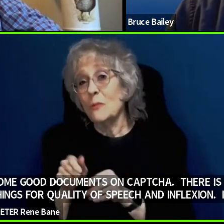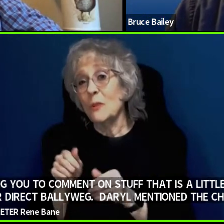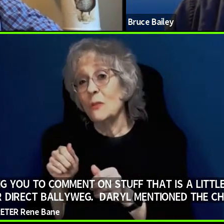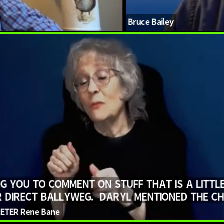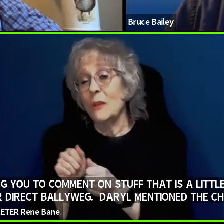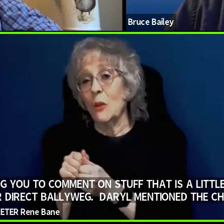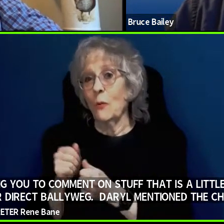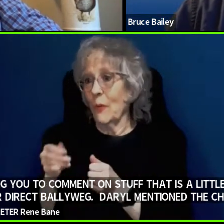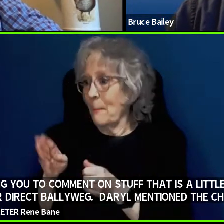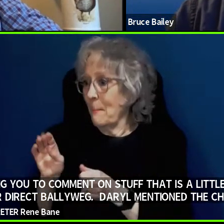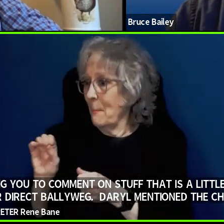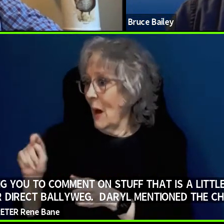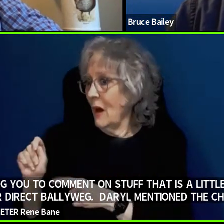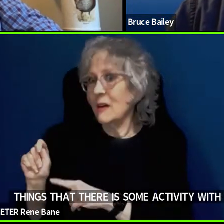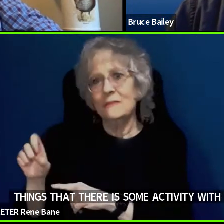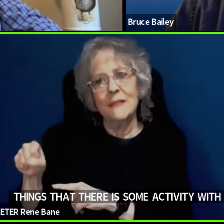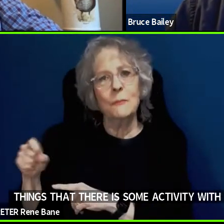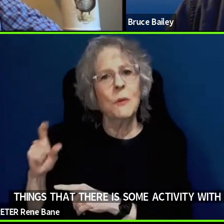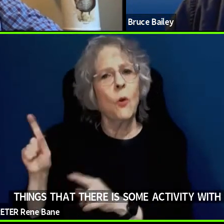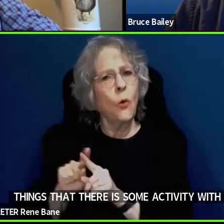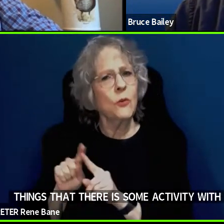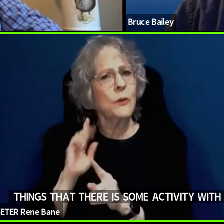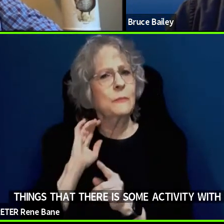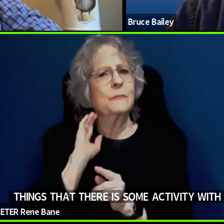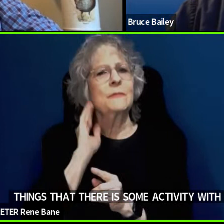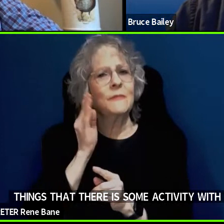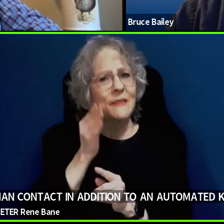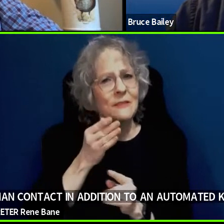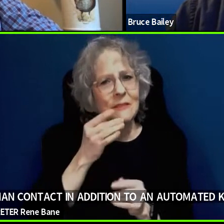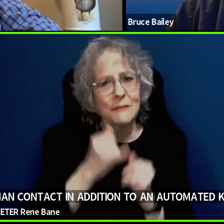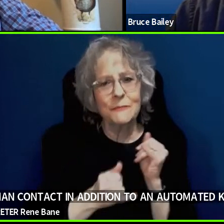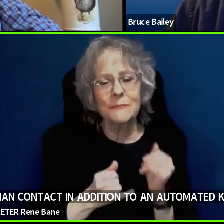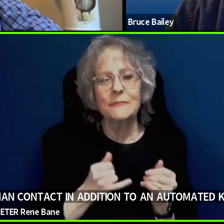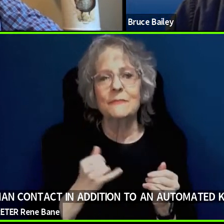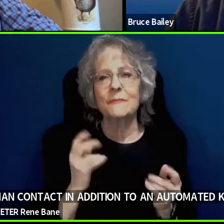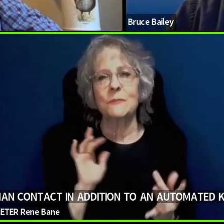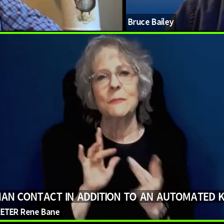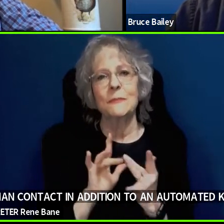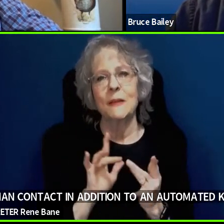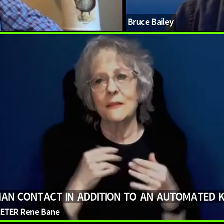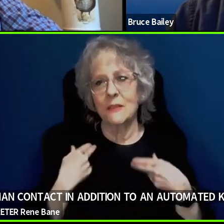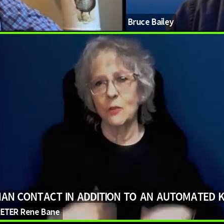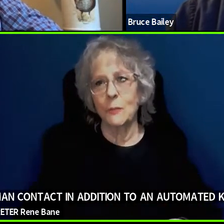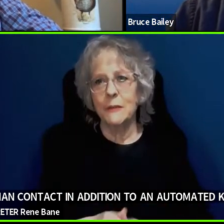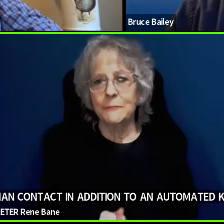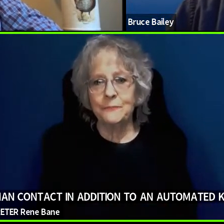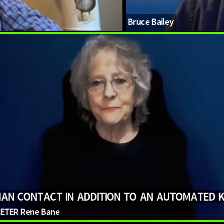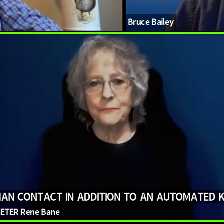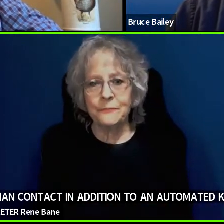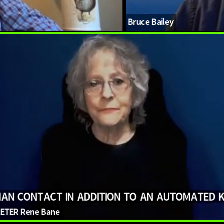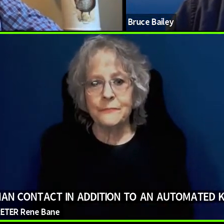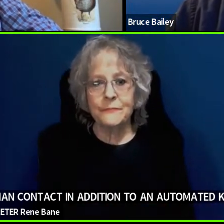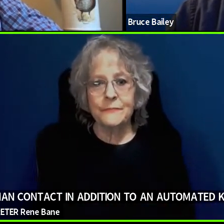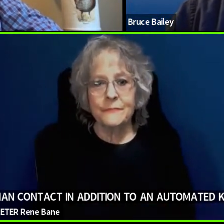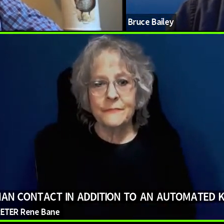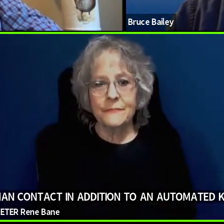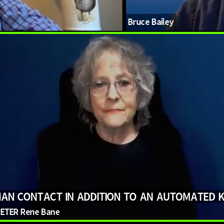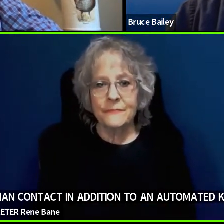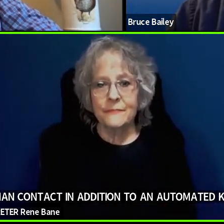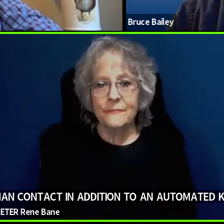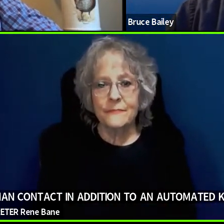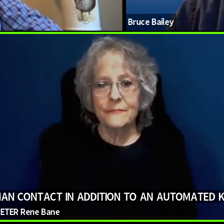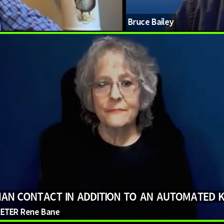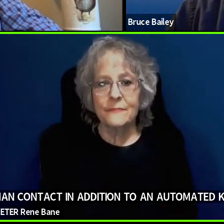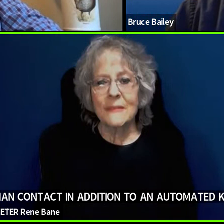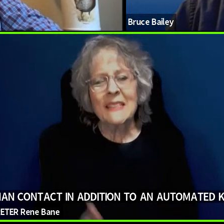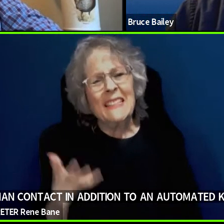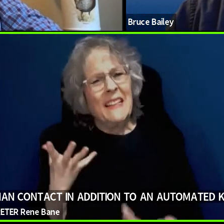the WCAG area does get into some of that. But as I was saying because the interfaces are going